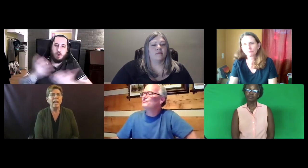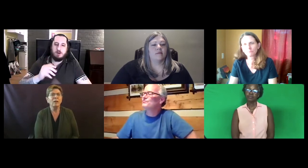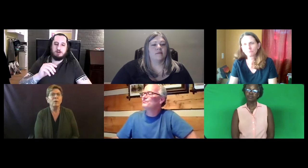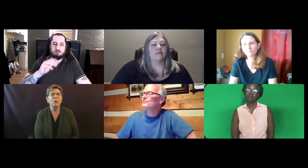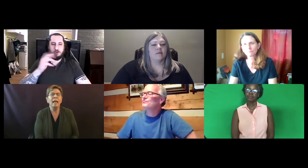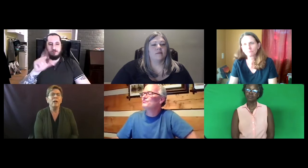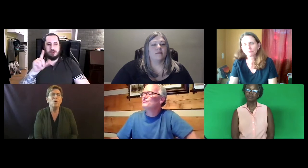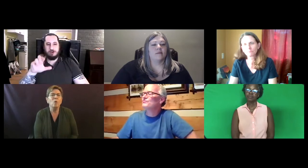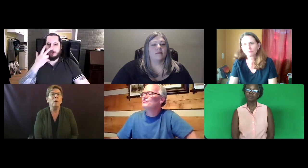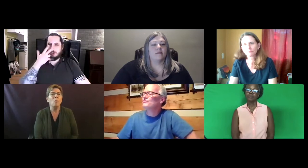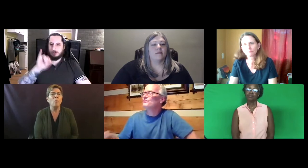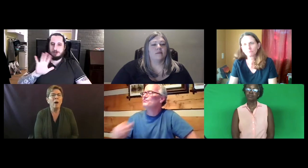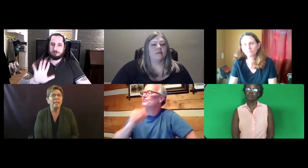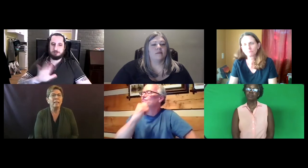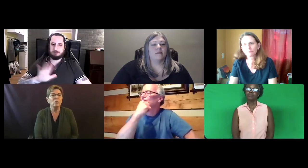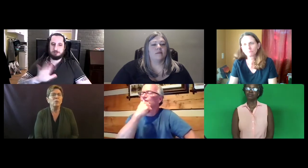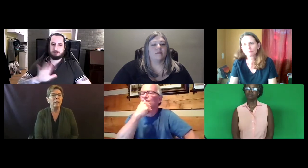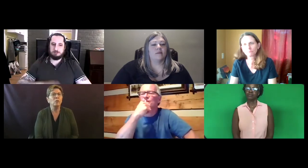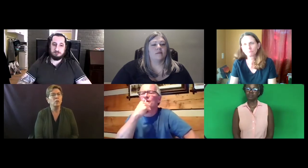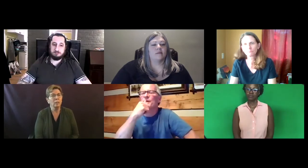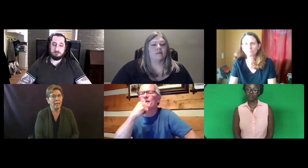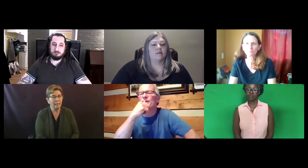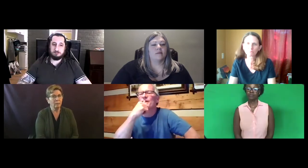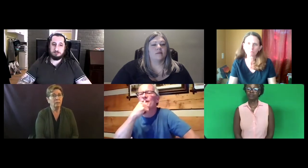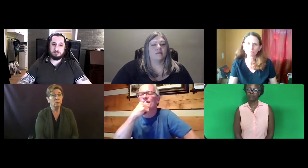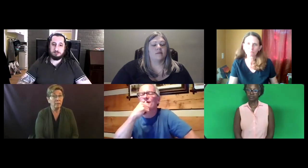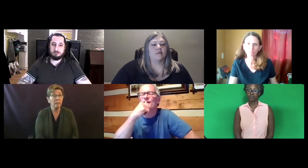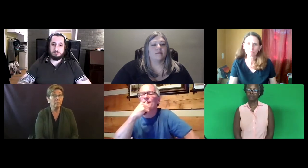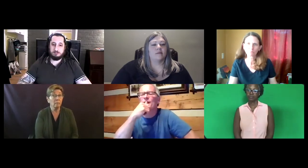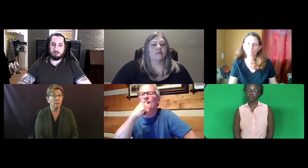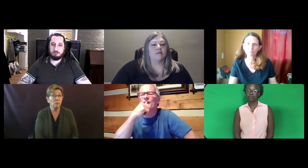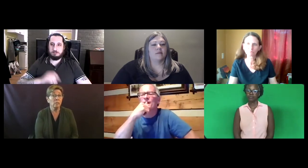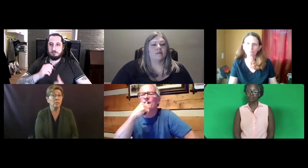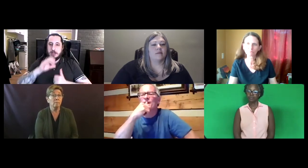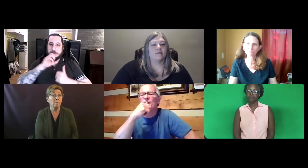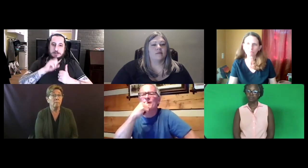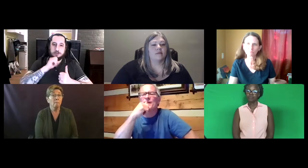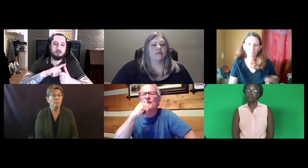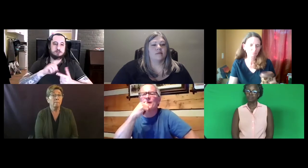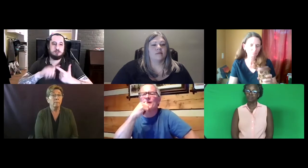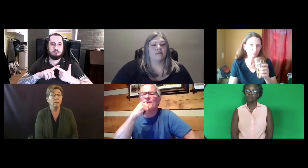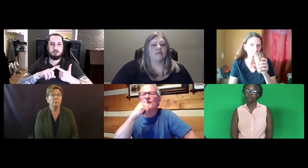Not who but what do raters look like within their system?